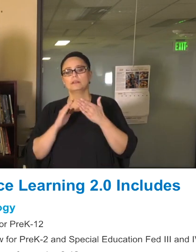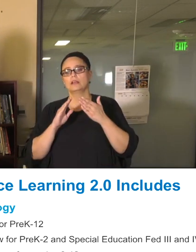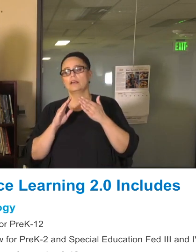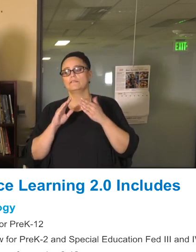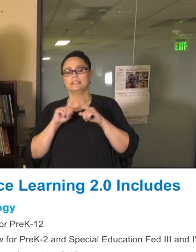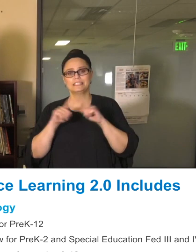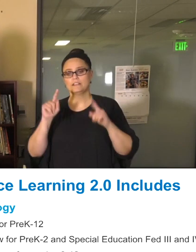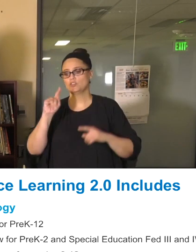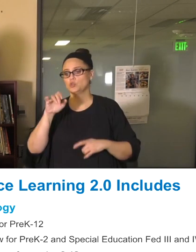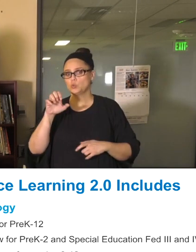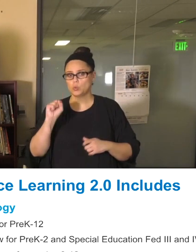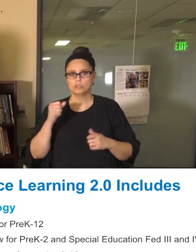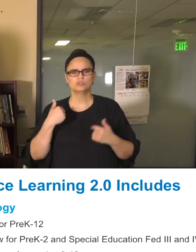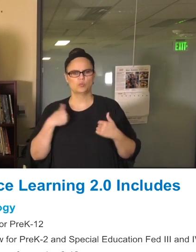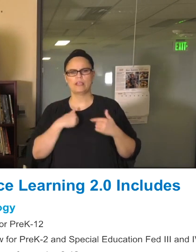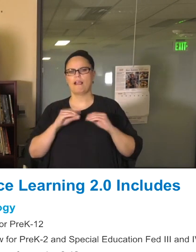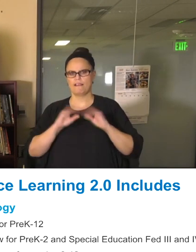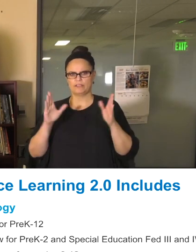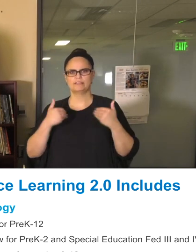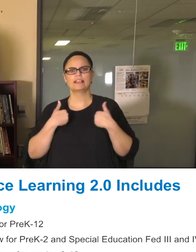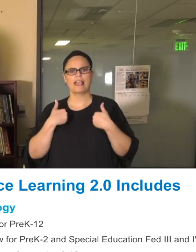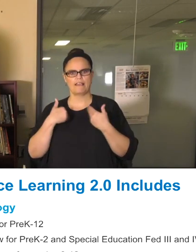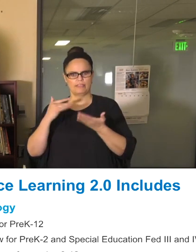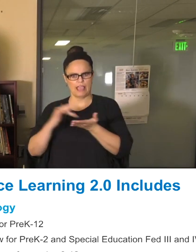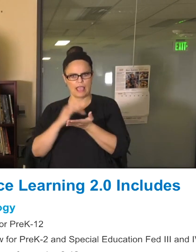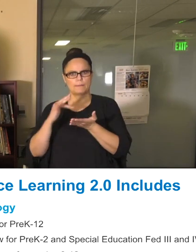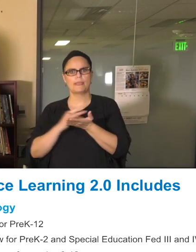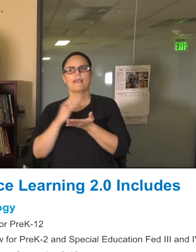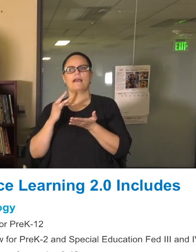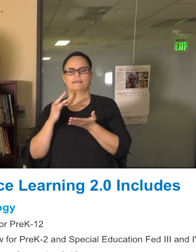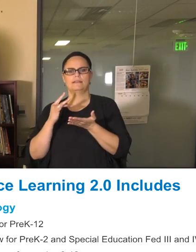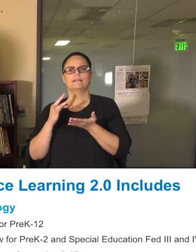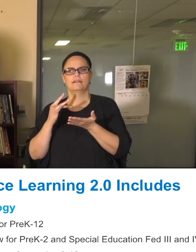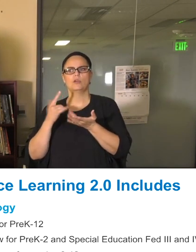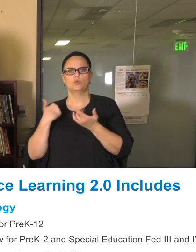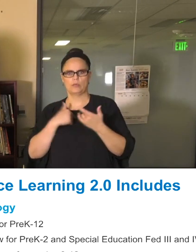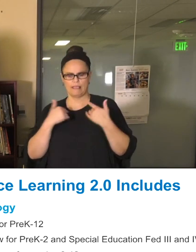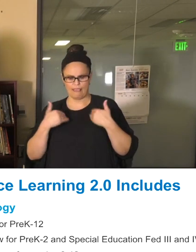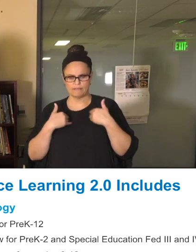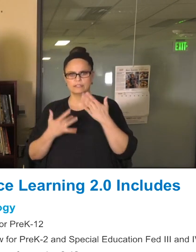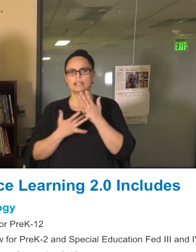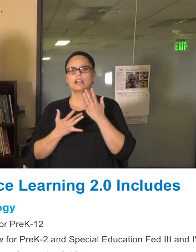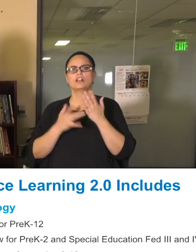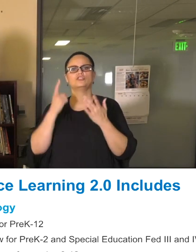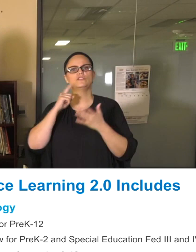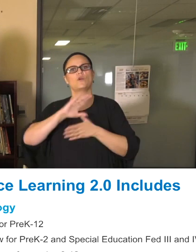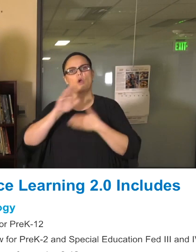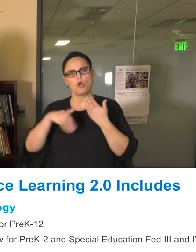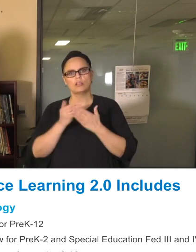iPads, the generous support of this community, we have technology for all of our students. We're going to be